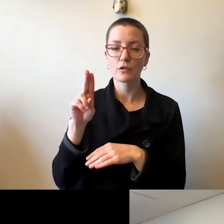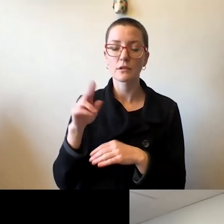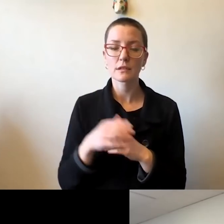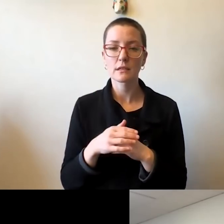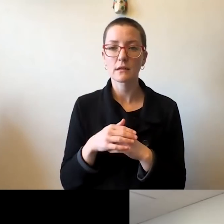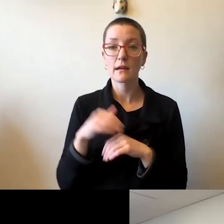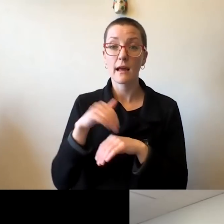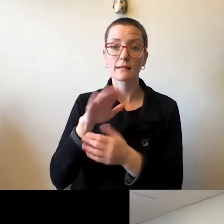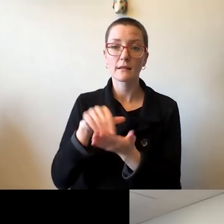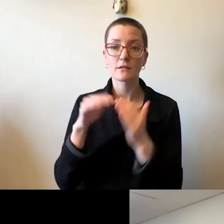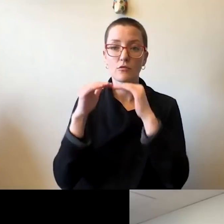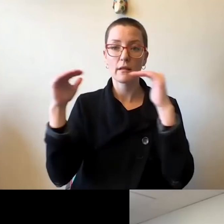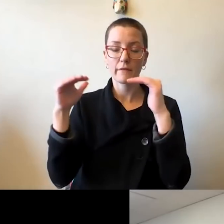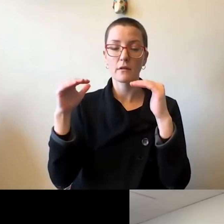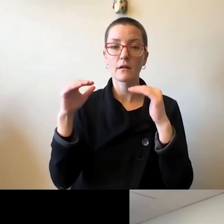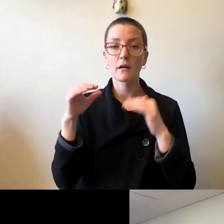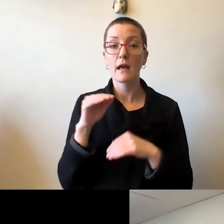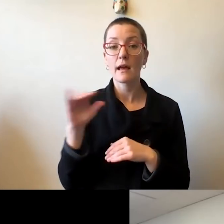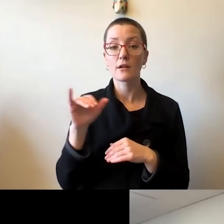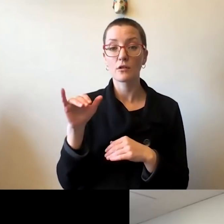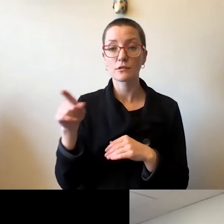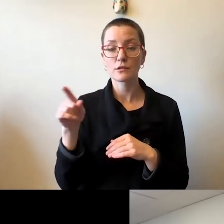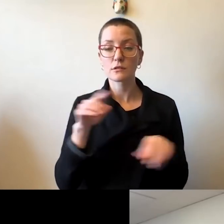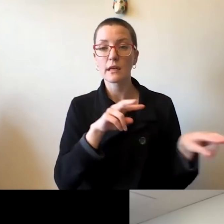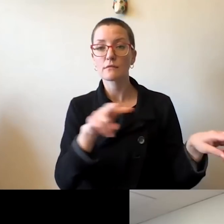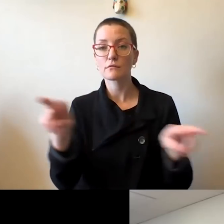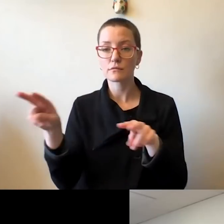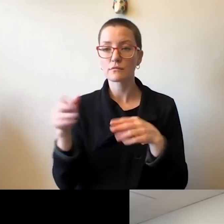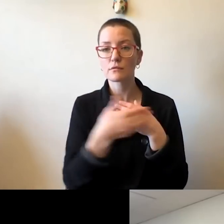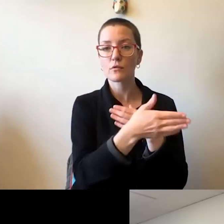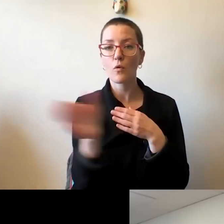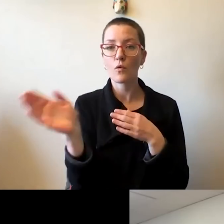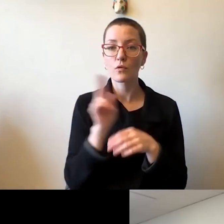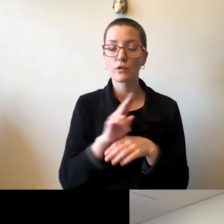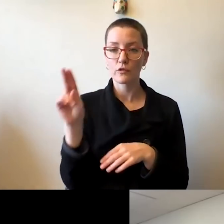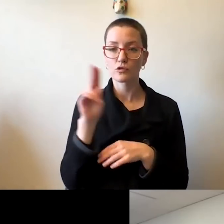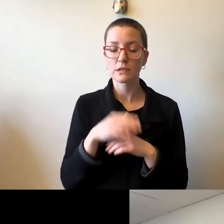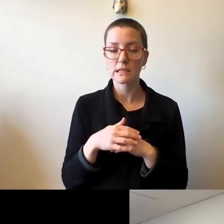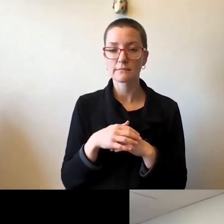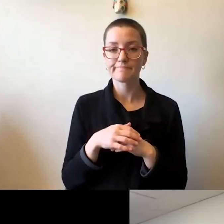and across the entire university. And as I said, budget challenges are not new,